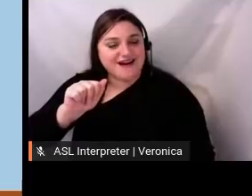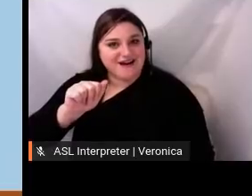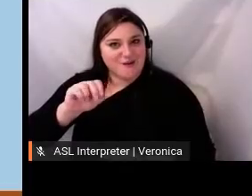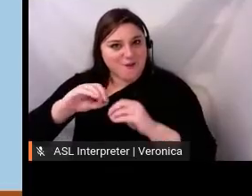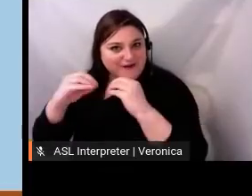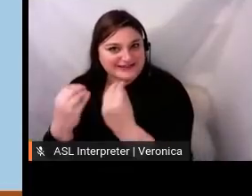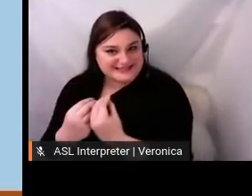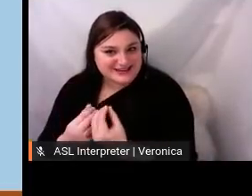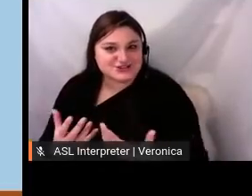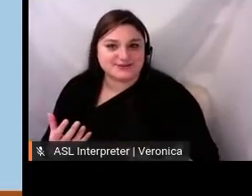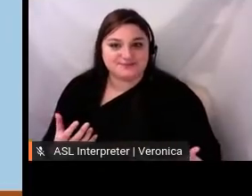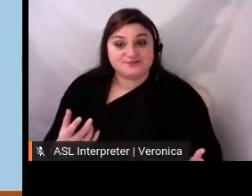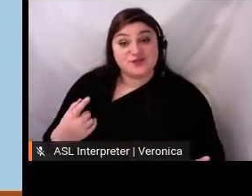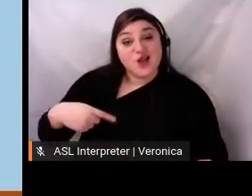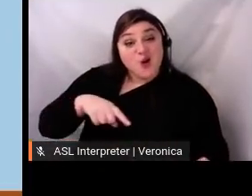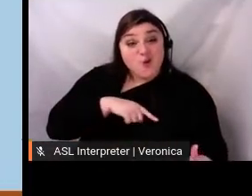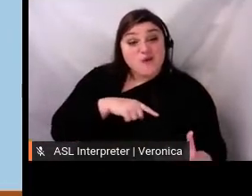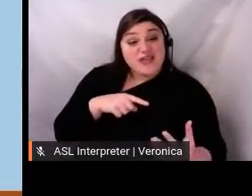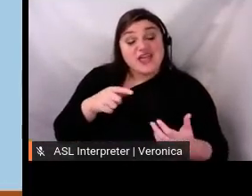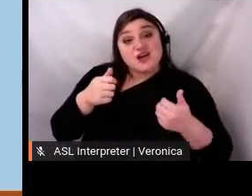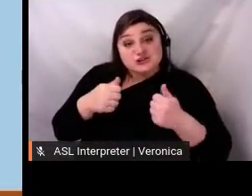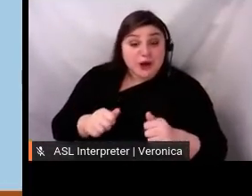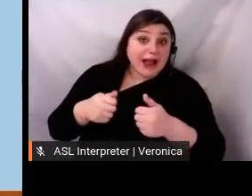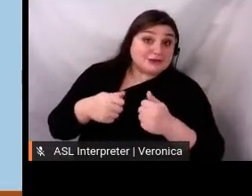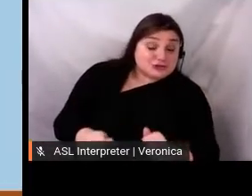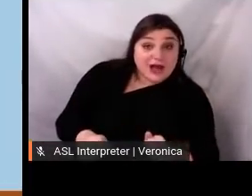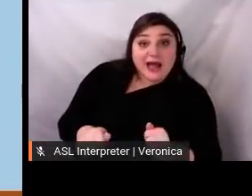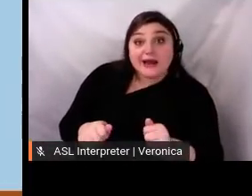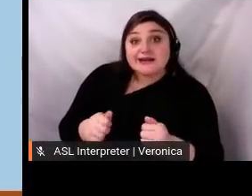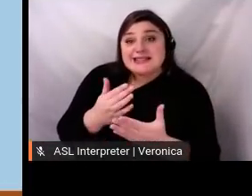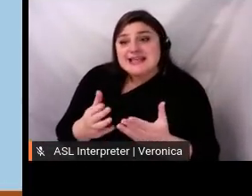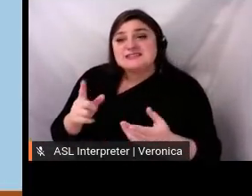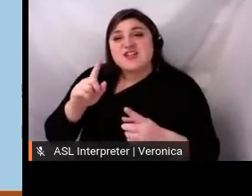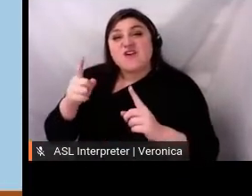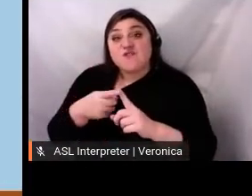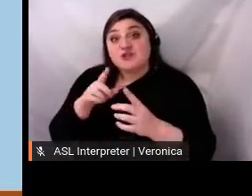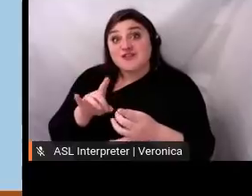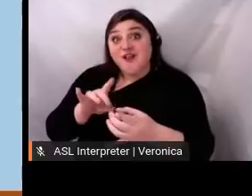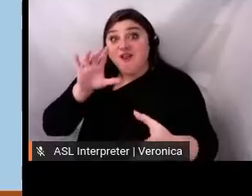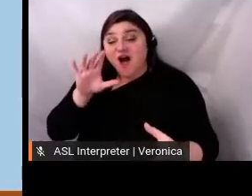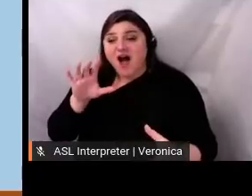within one week. After the launch, we quickly made some adjustments